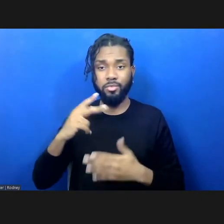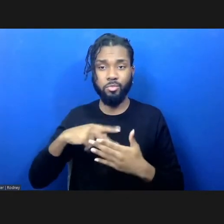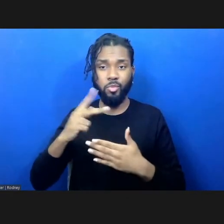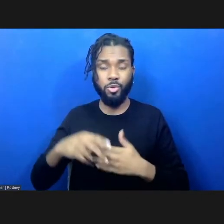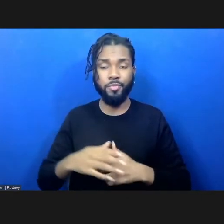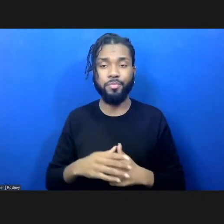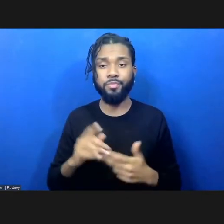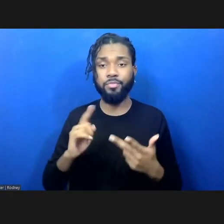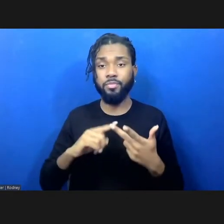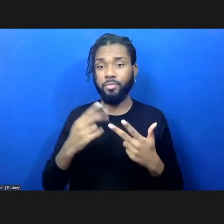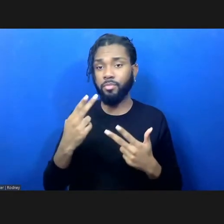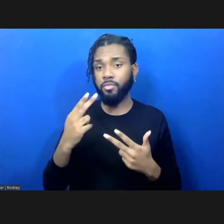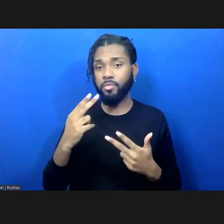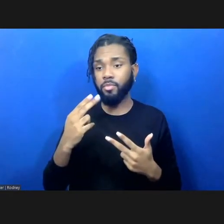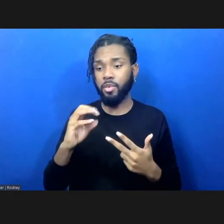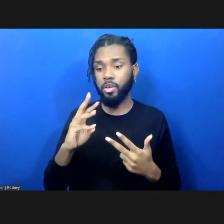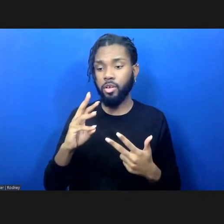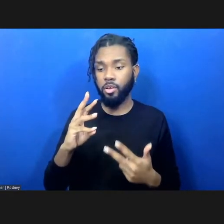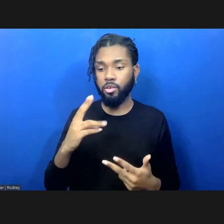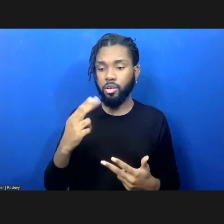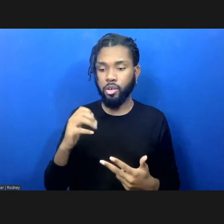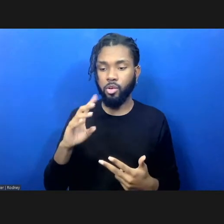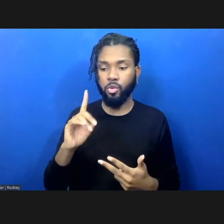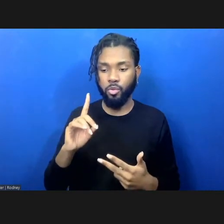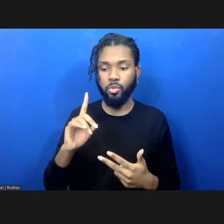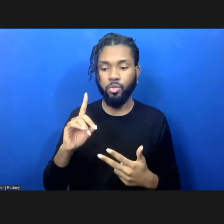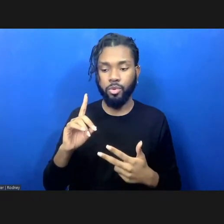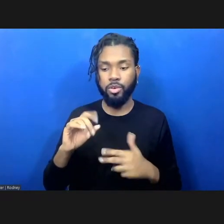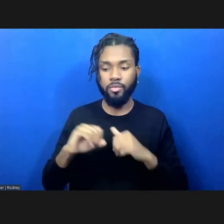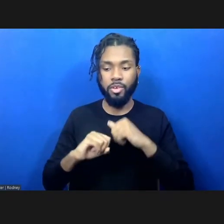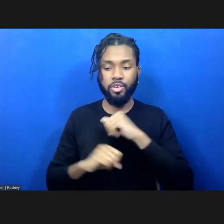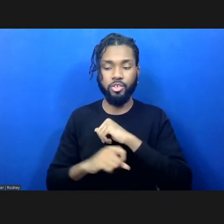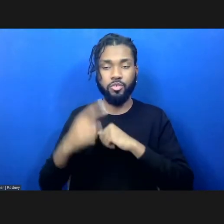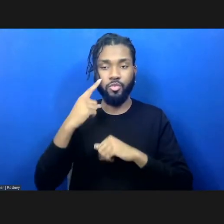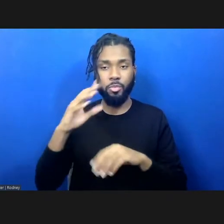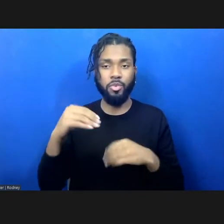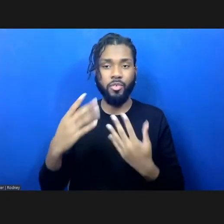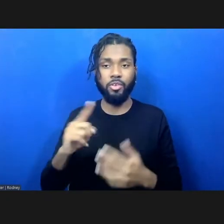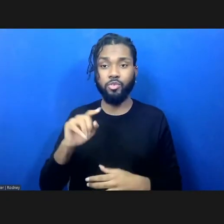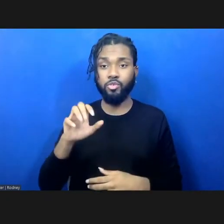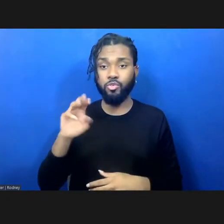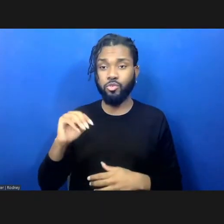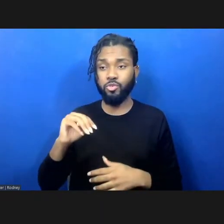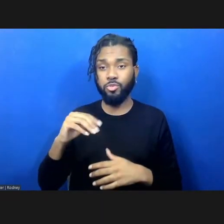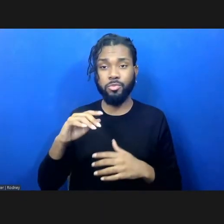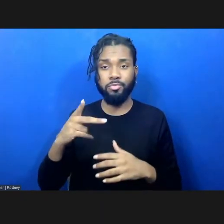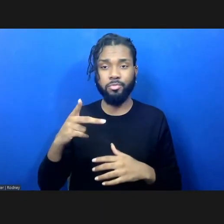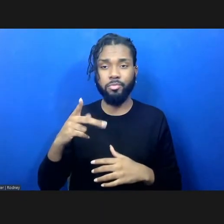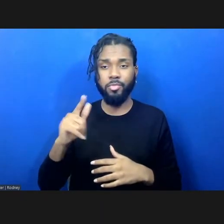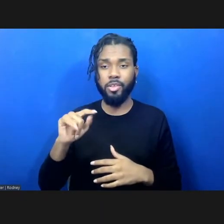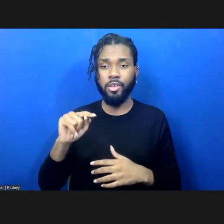as the Howard Gilman Foundation for providing the Zoom platform that we are using for this evening's conversation.